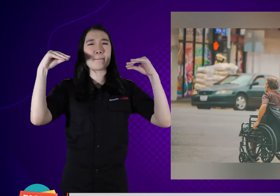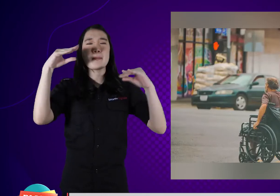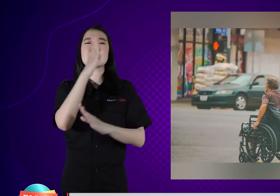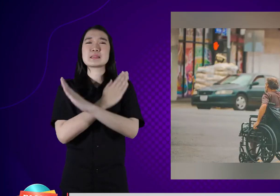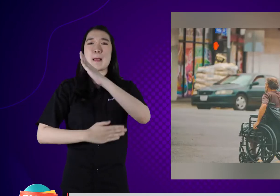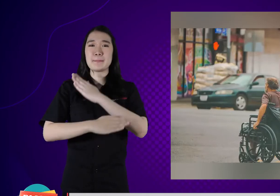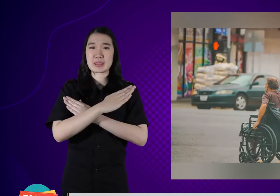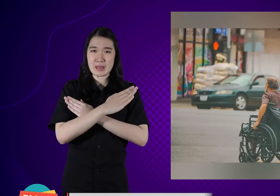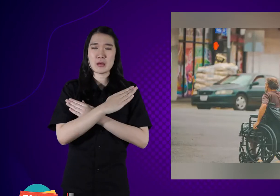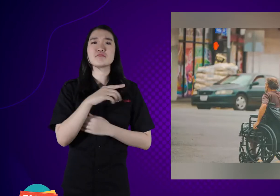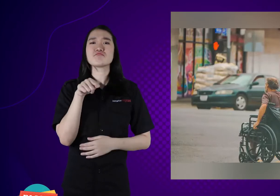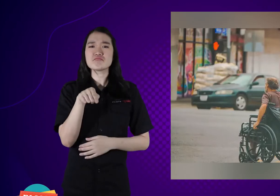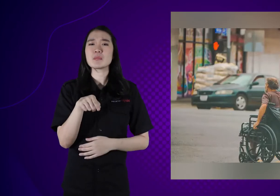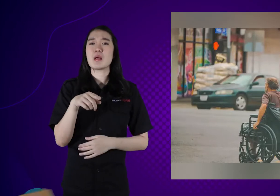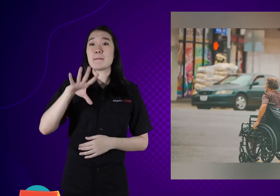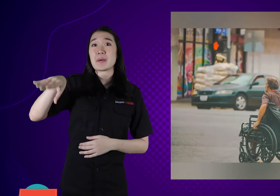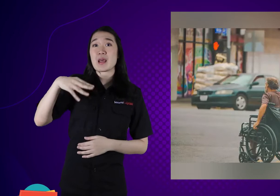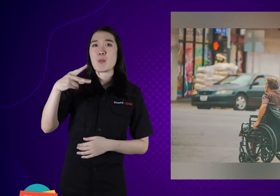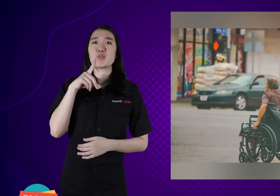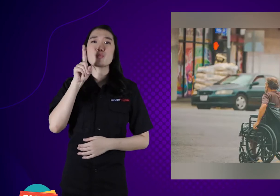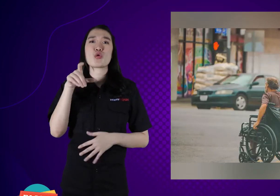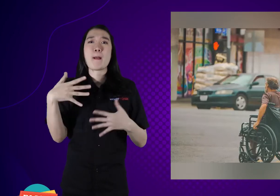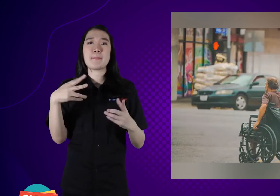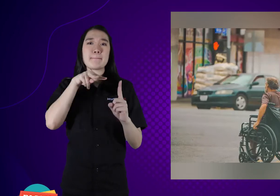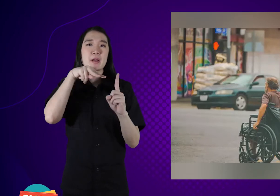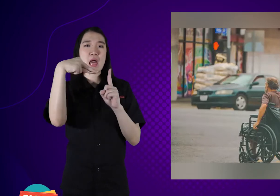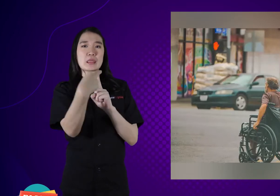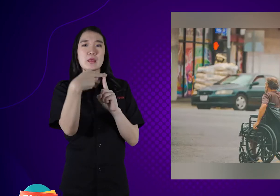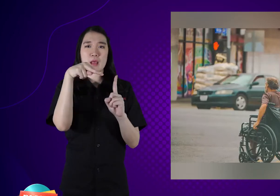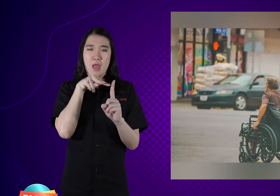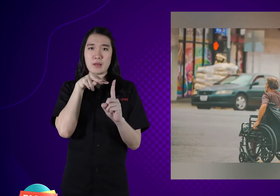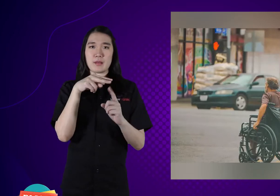the lack of Disability Friendly access and they must be considered.